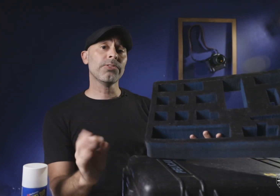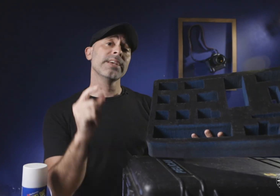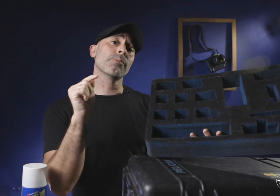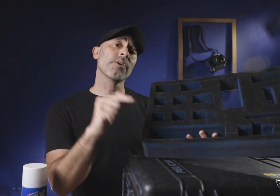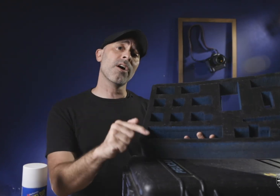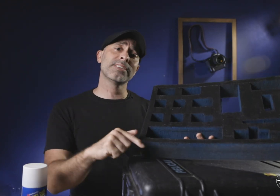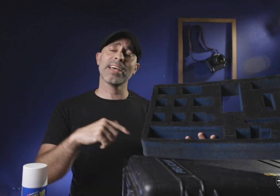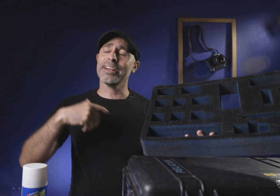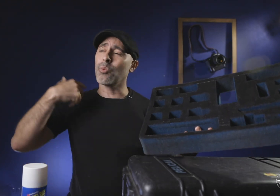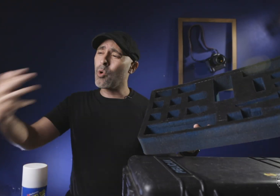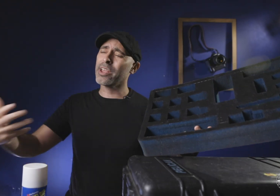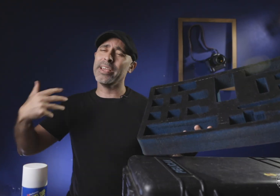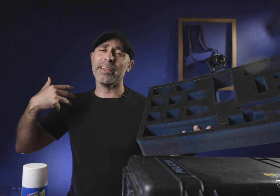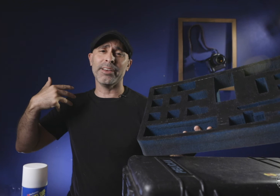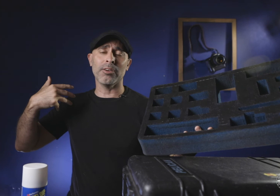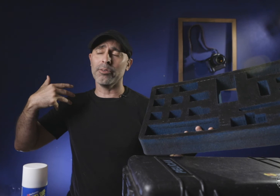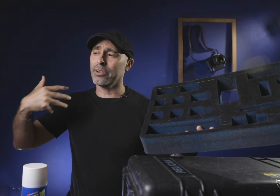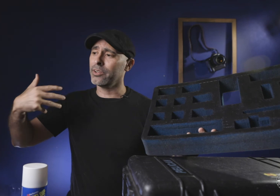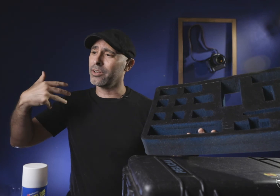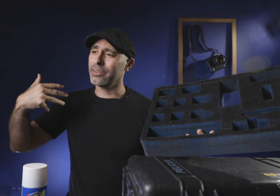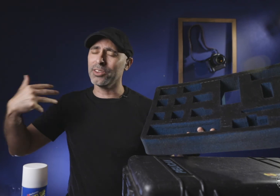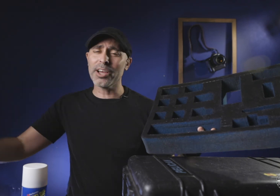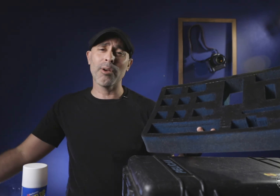things that when you're on a set and you're working and you're lugging around